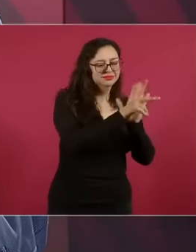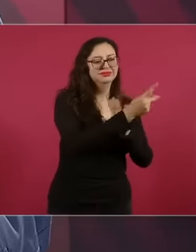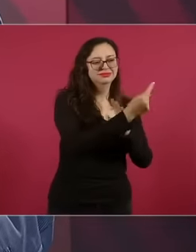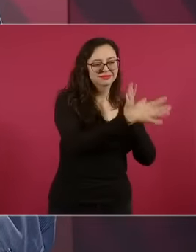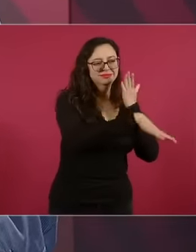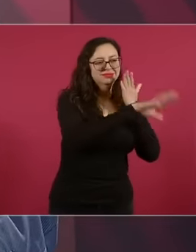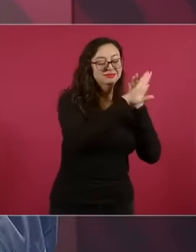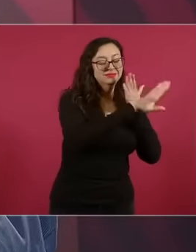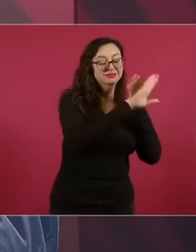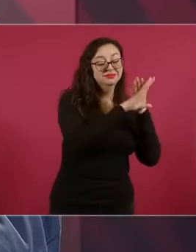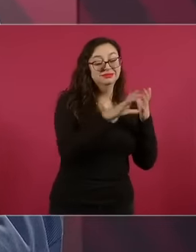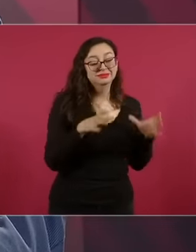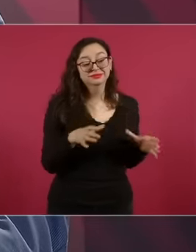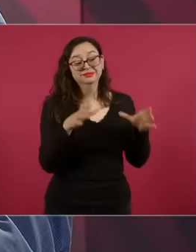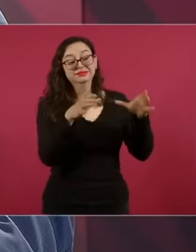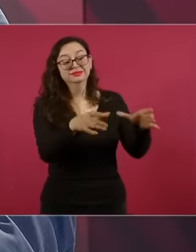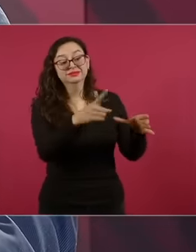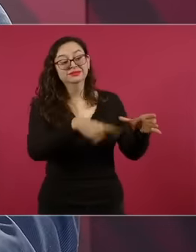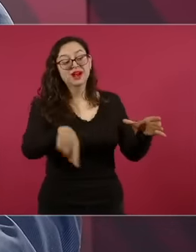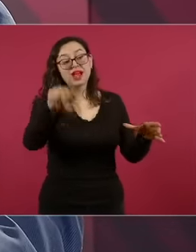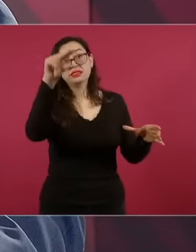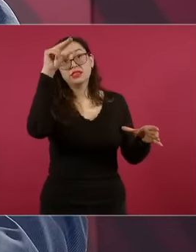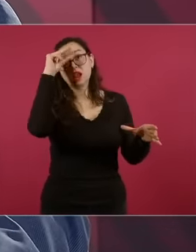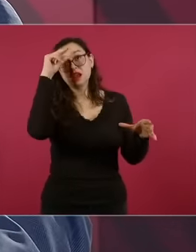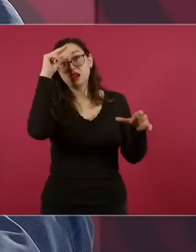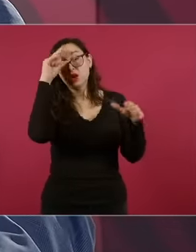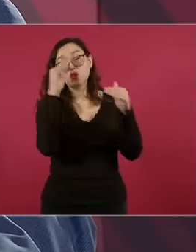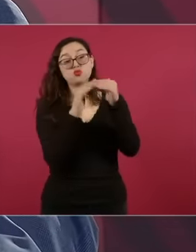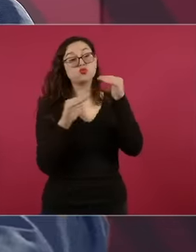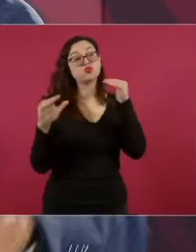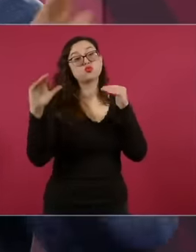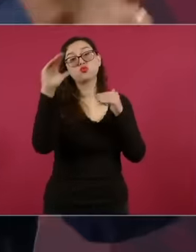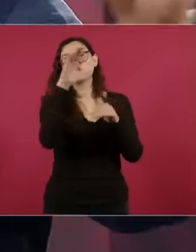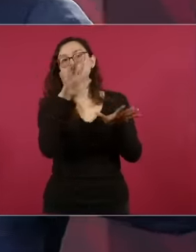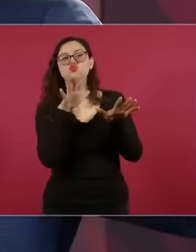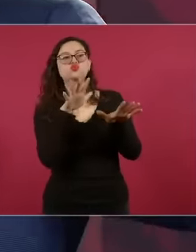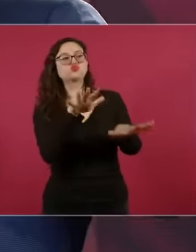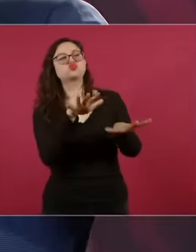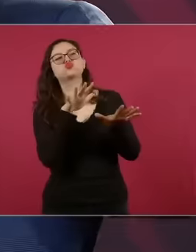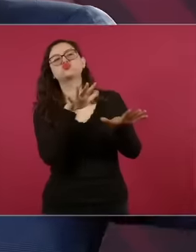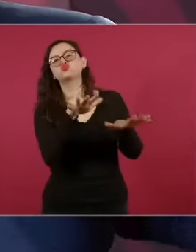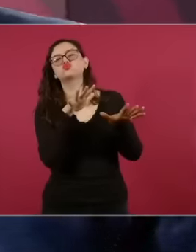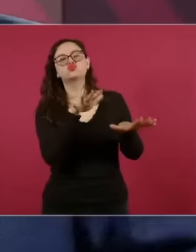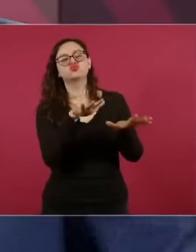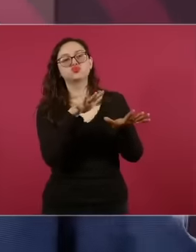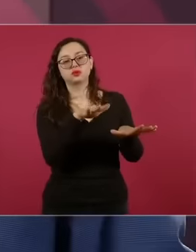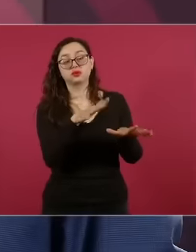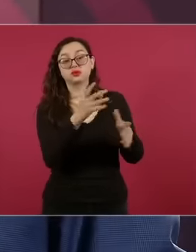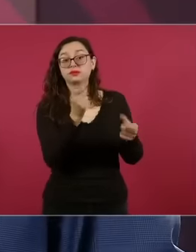intellectuals of the regime who played an important role and also due to